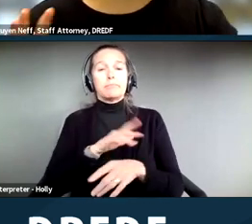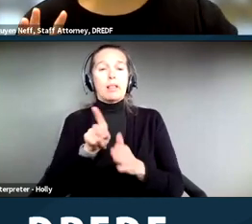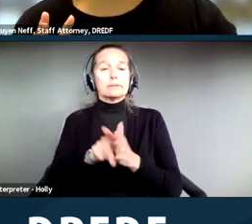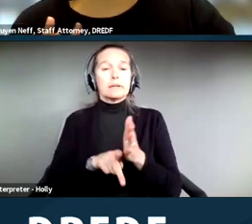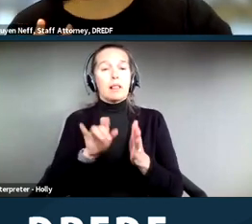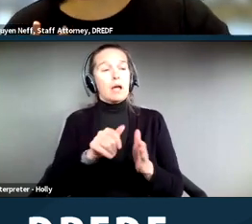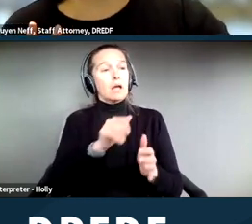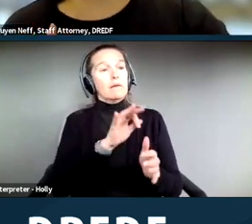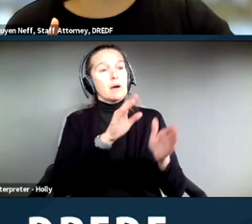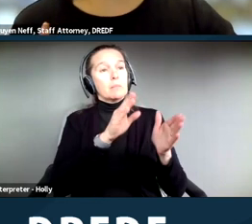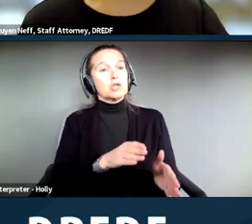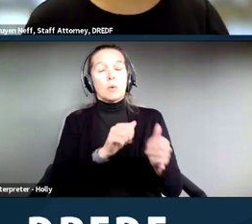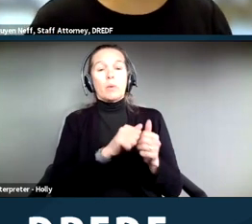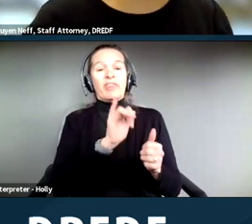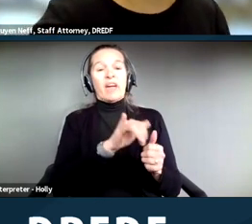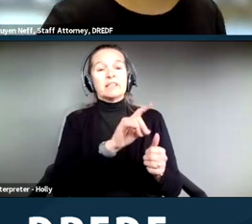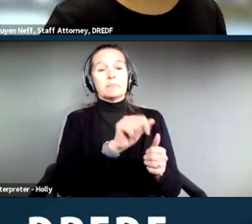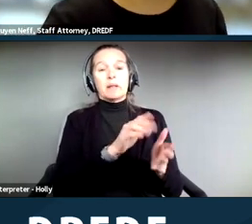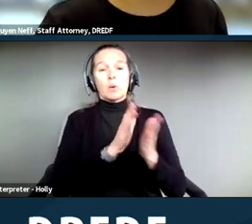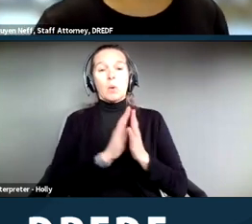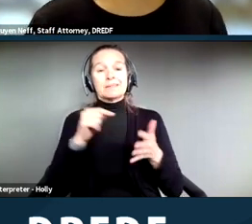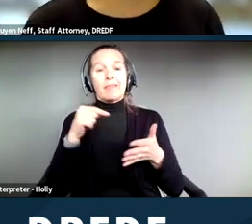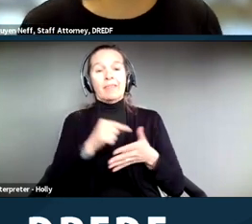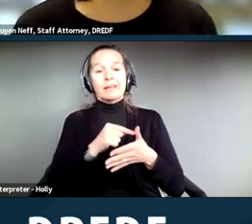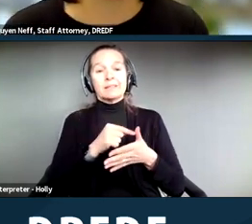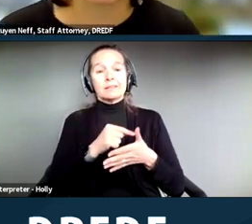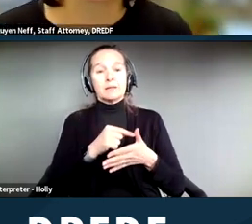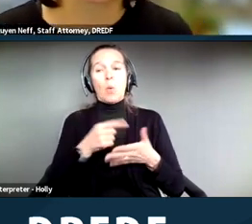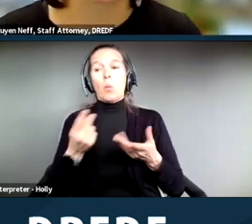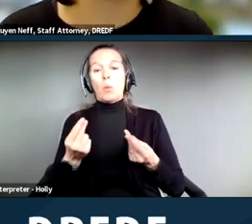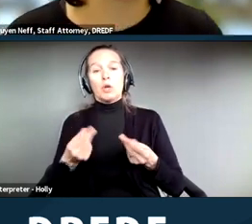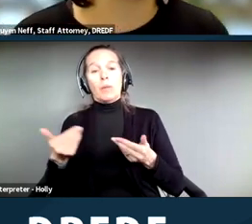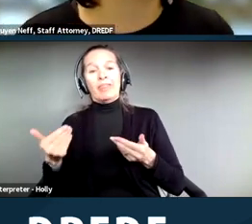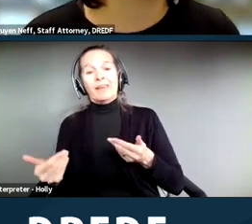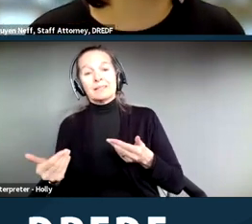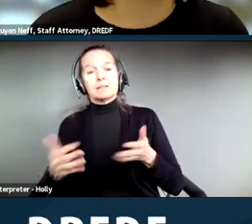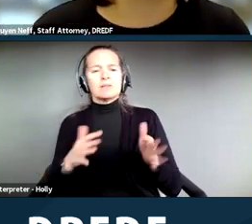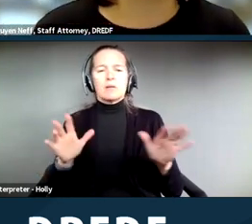XYZ disability makes this request, this is how to respond. It needs to be a case‑by‑case basis.